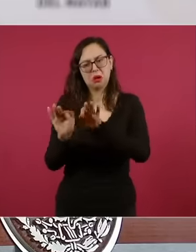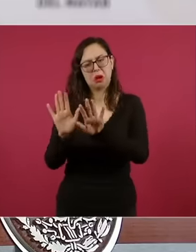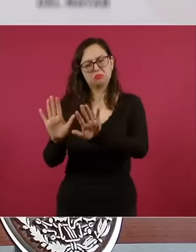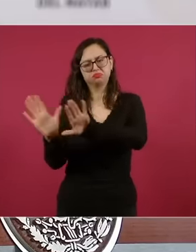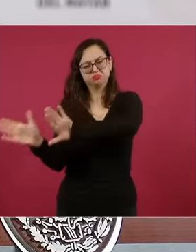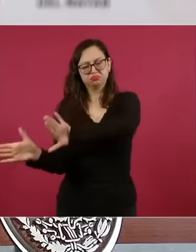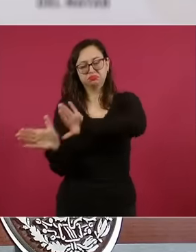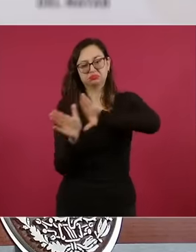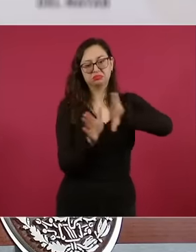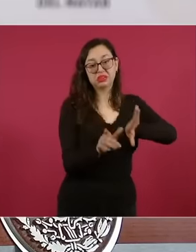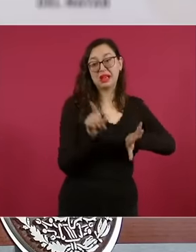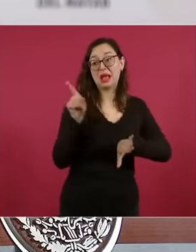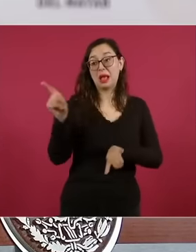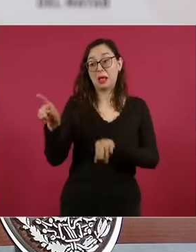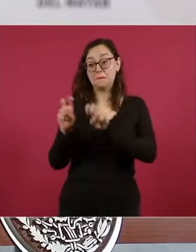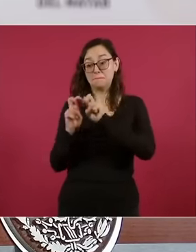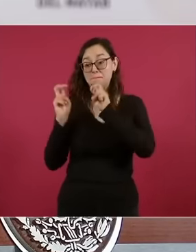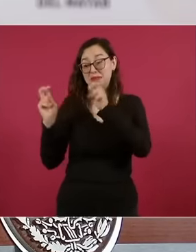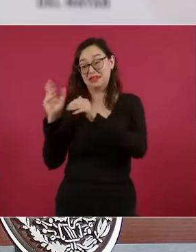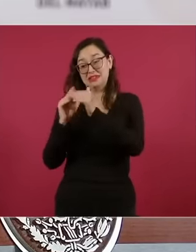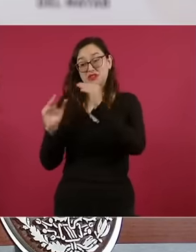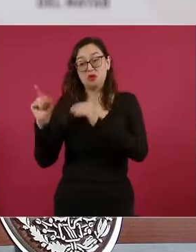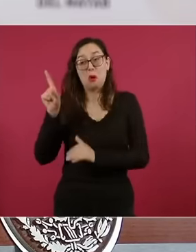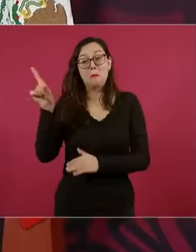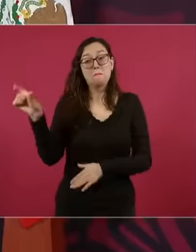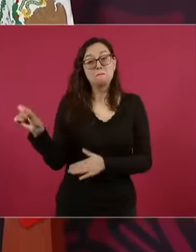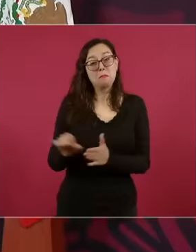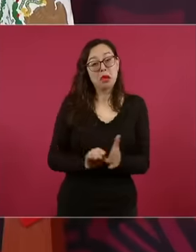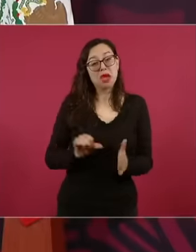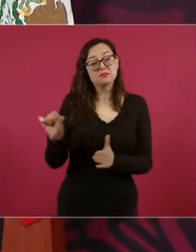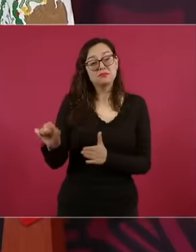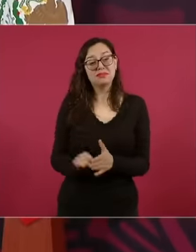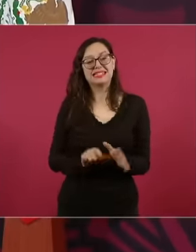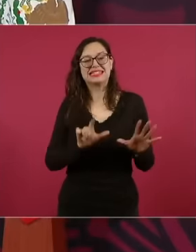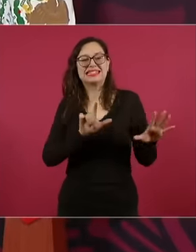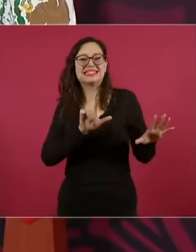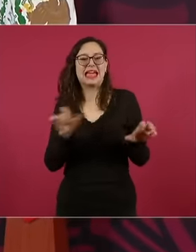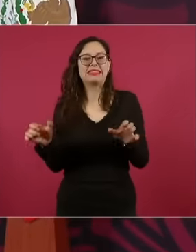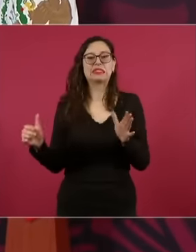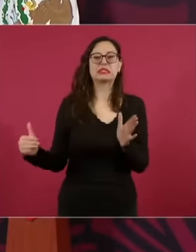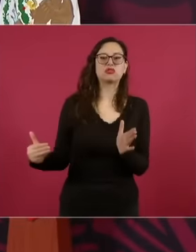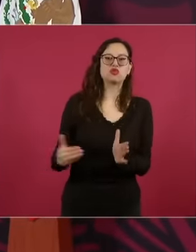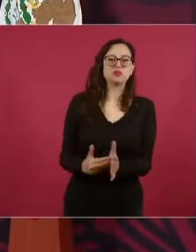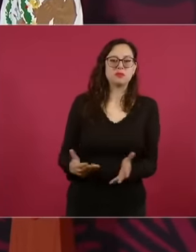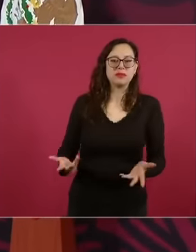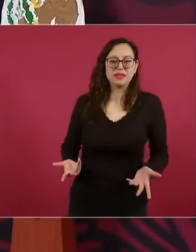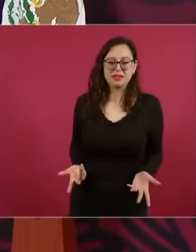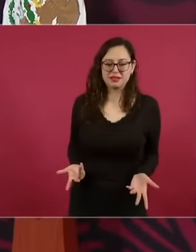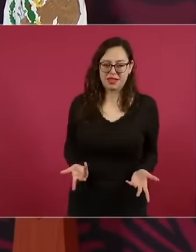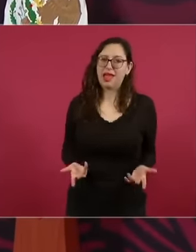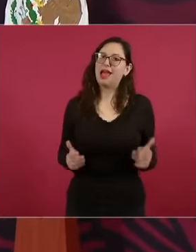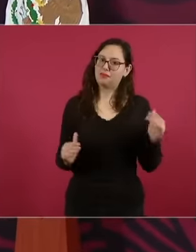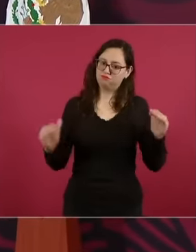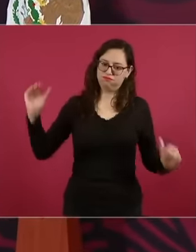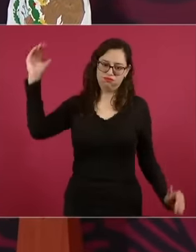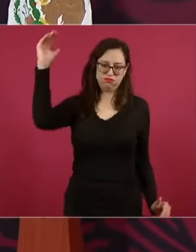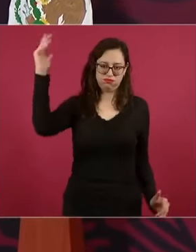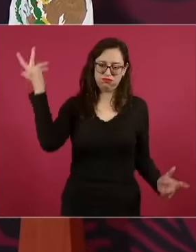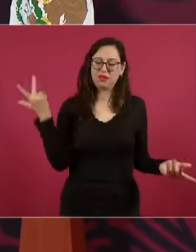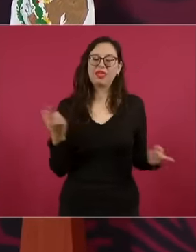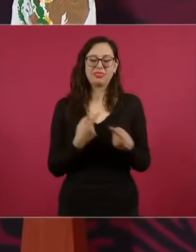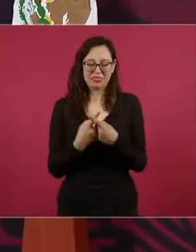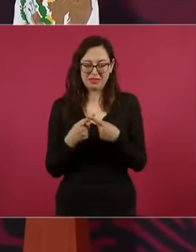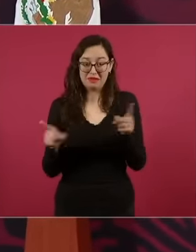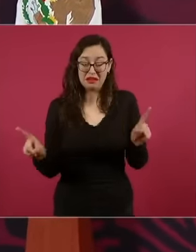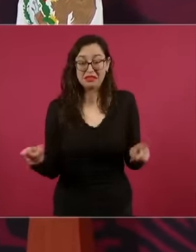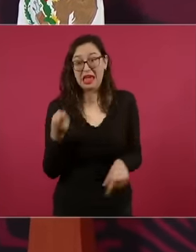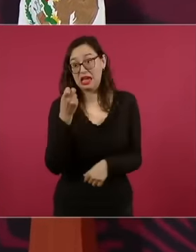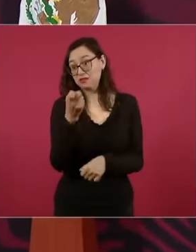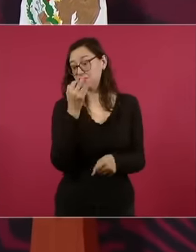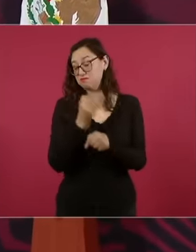In other words, there is quite a difference. So that is the moment we are living And I'm